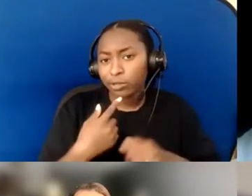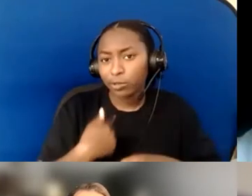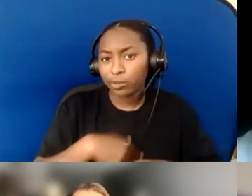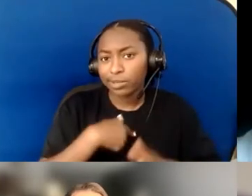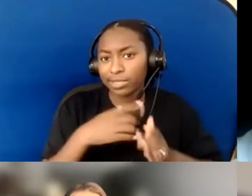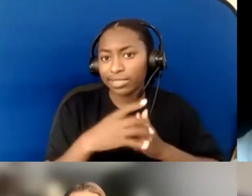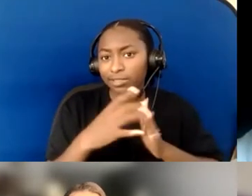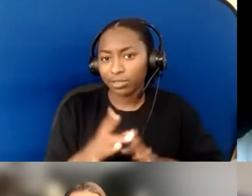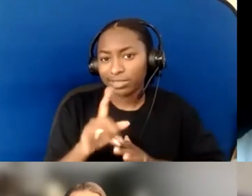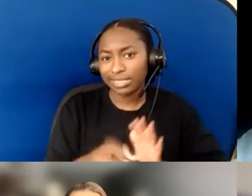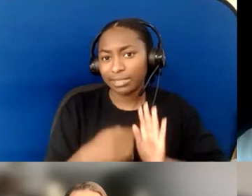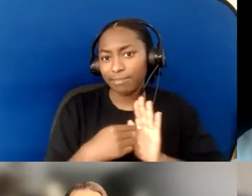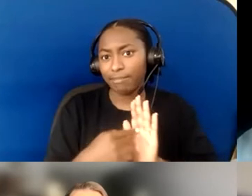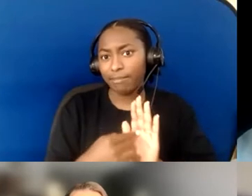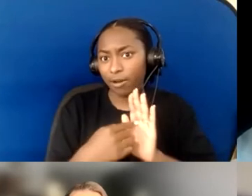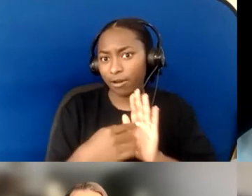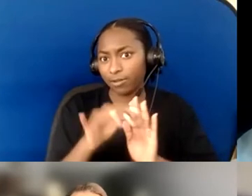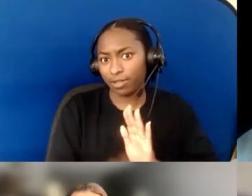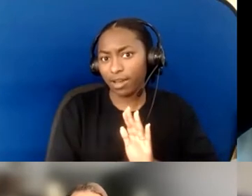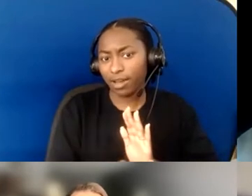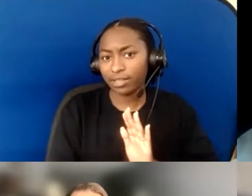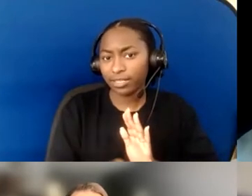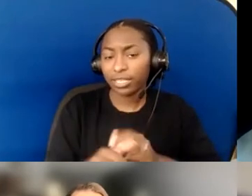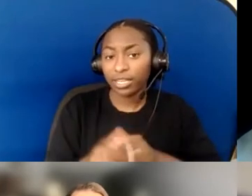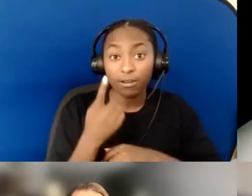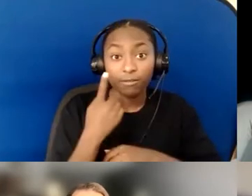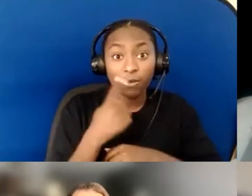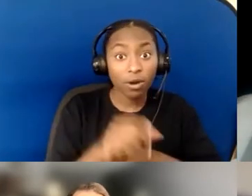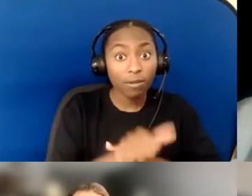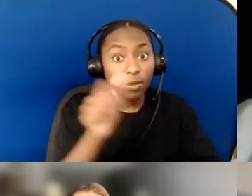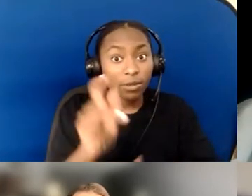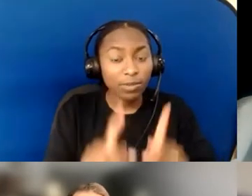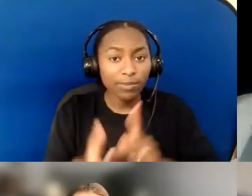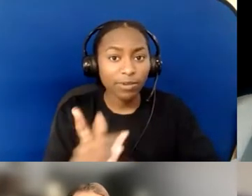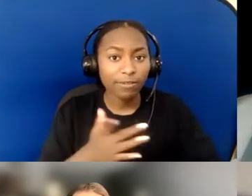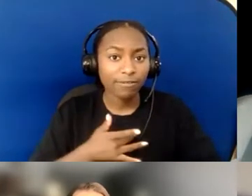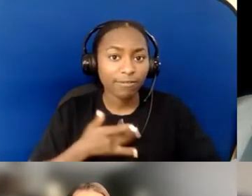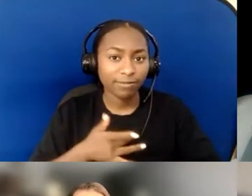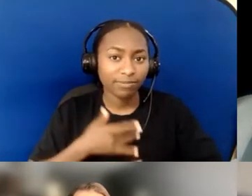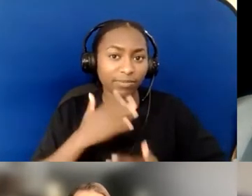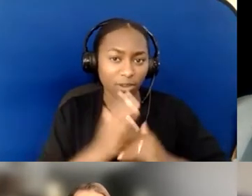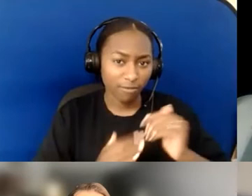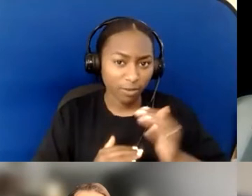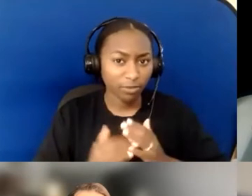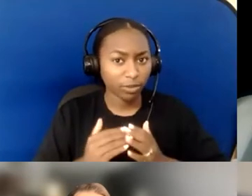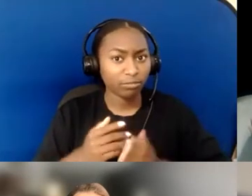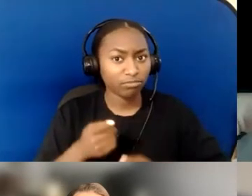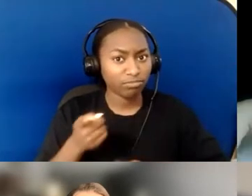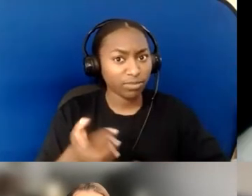a safe and a brave space for each person to know that we are welcome and belong, with our strengths and our gifts